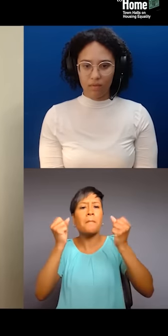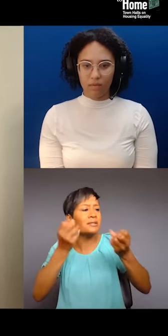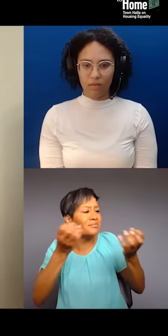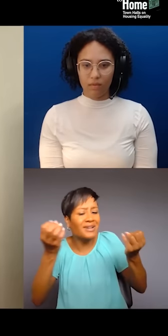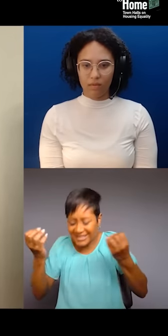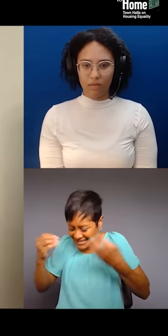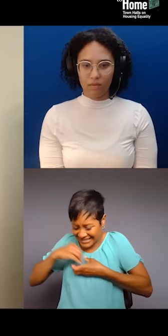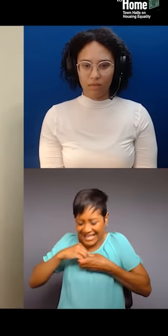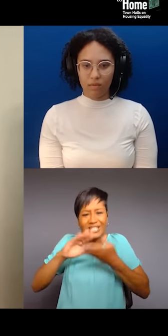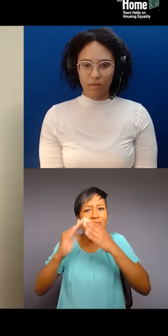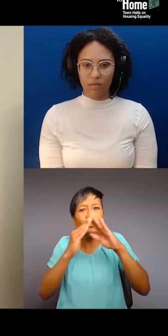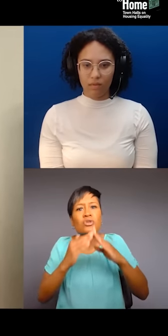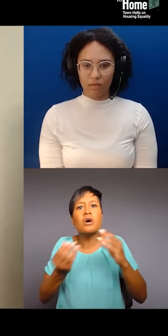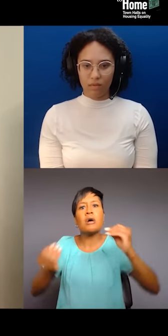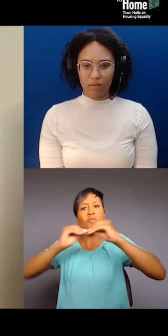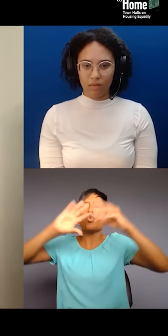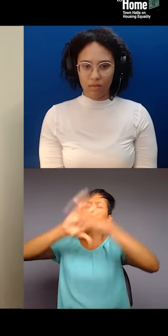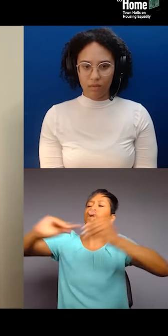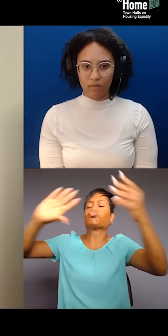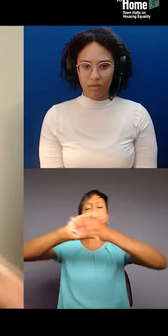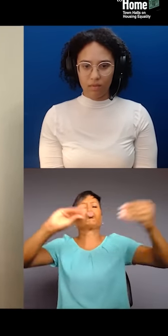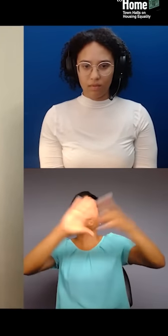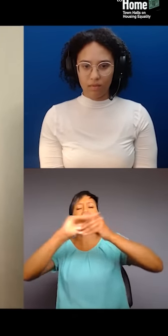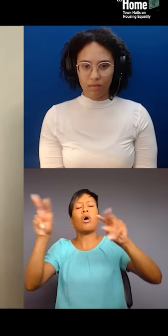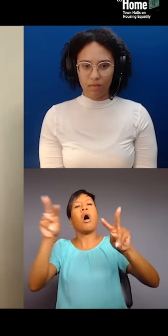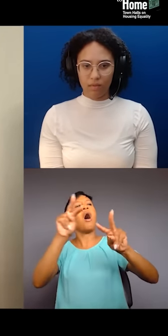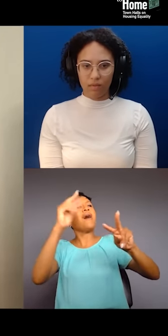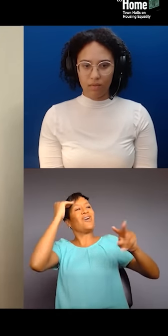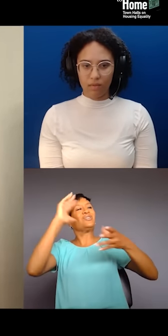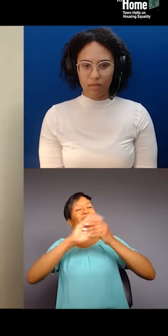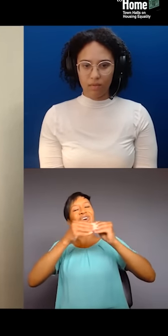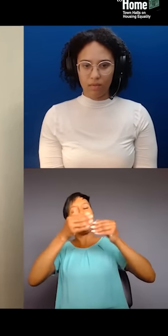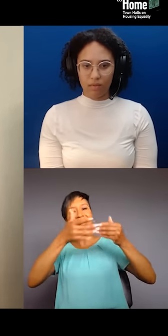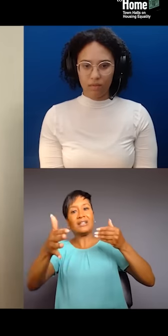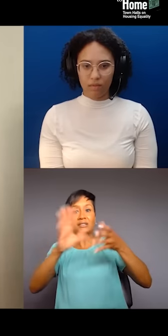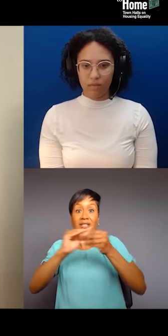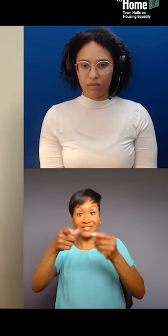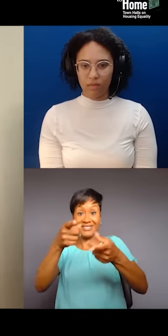the more we speak those stories into existence, the more we talk about that. You talked about your ancestors, you know,